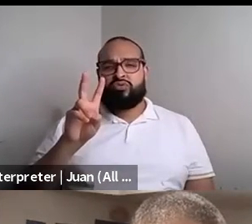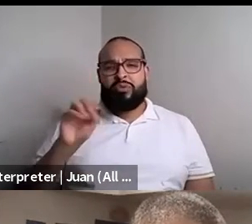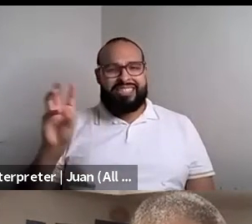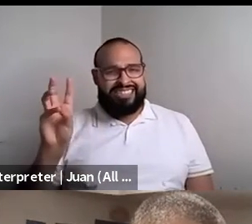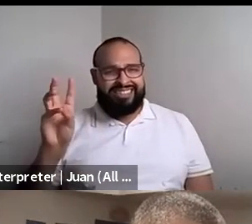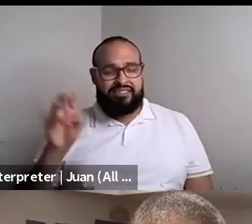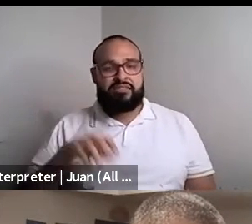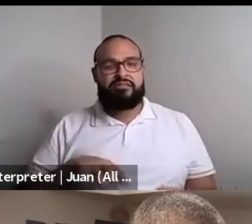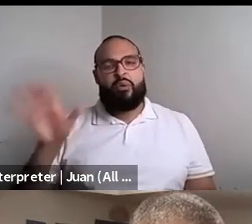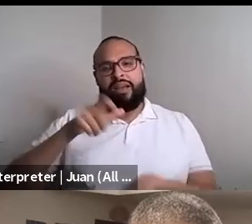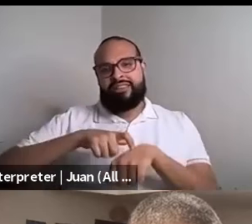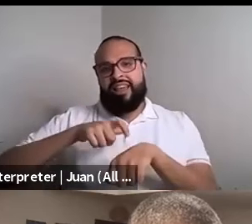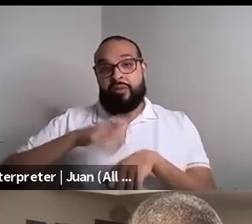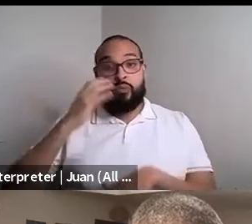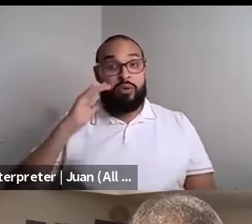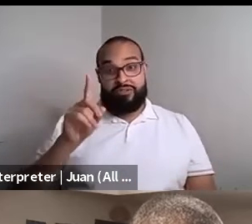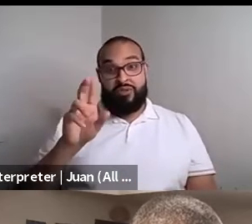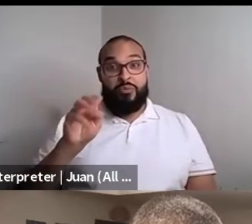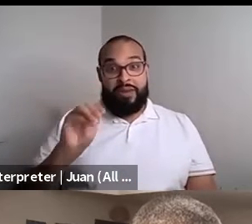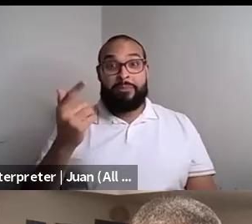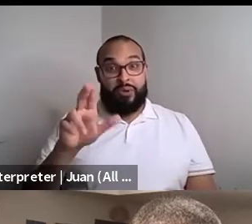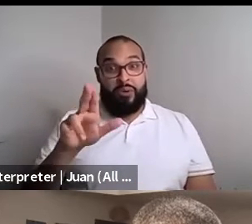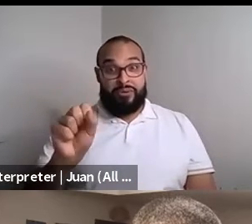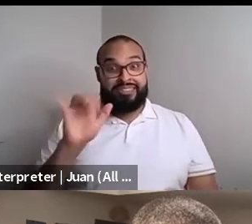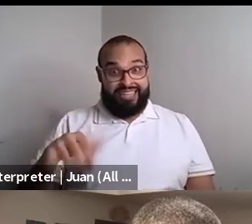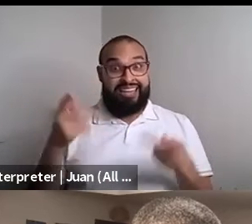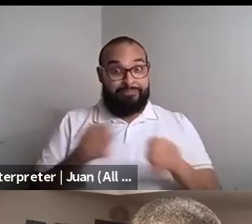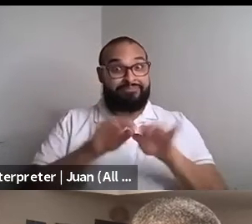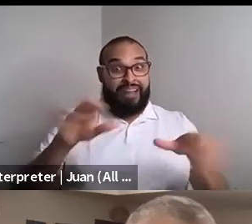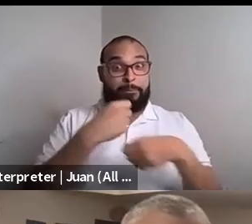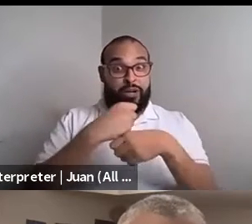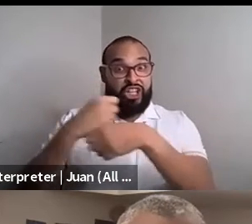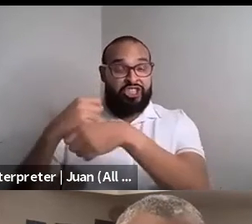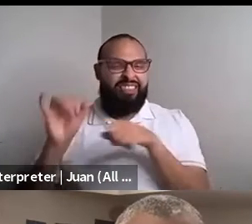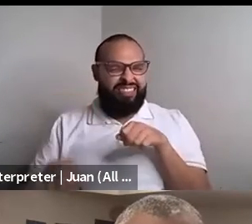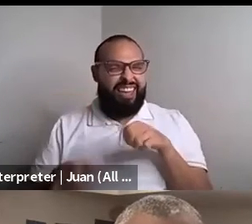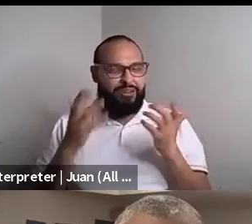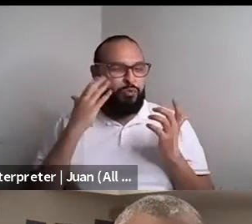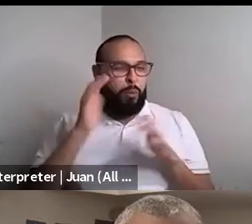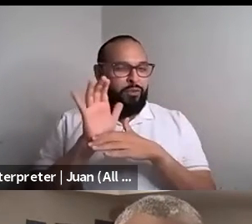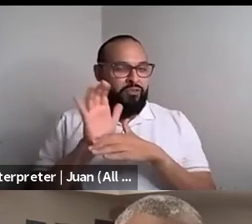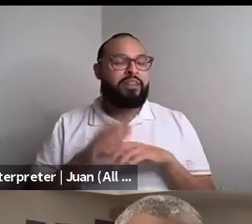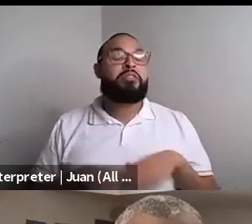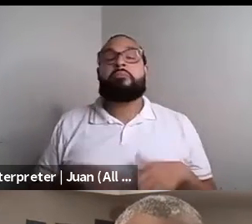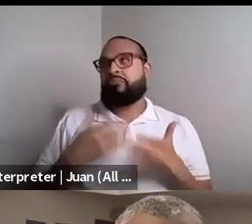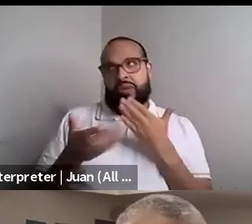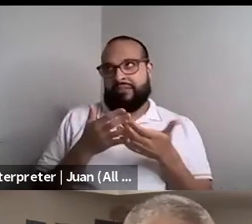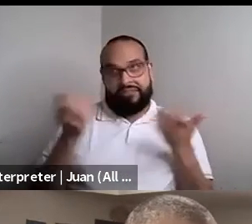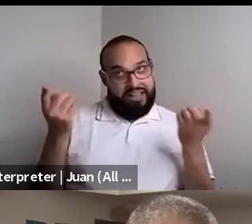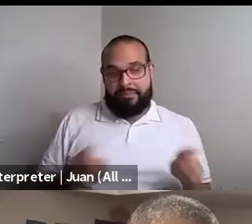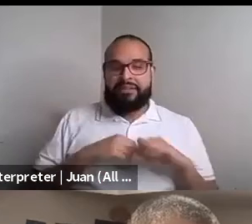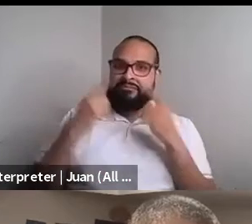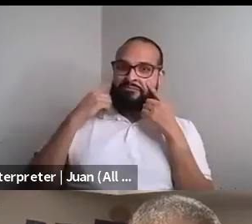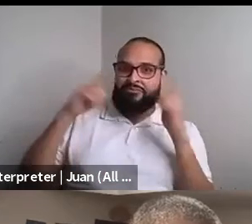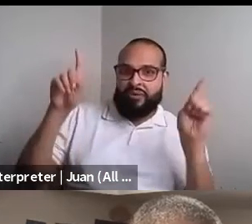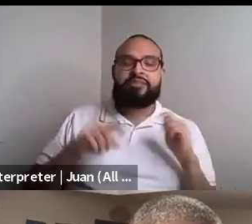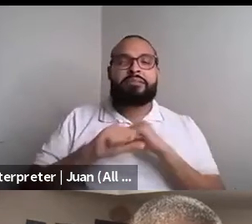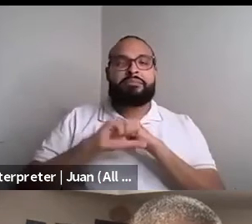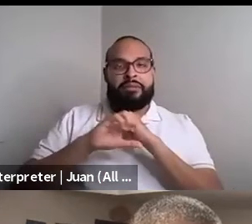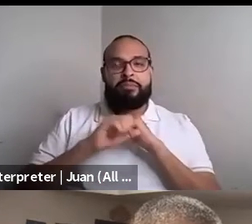Nahshon Anderson: This was around the time that Dream Girls was in production. The movie Dream Girls. And so what I did it worked. I put an advertisement in the magazine using his mother's name and